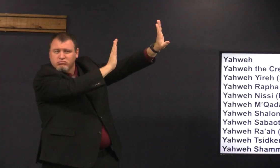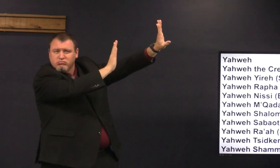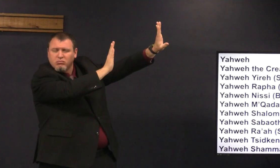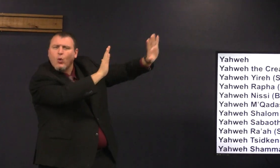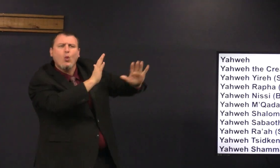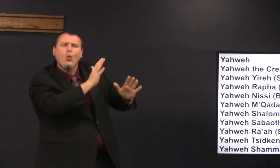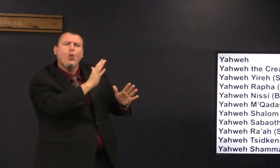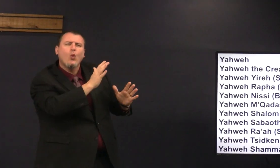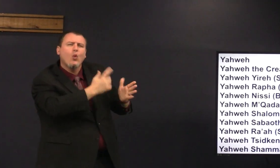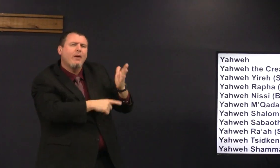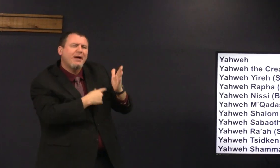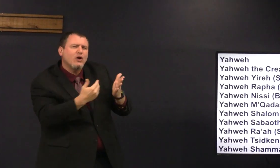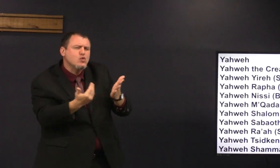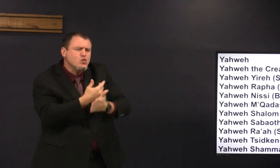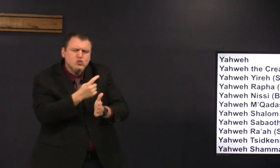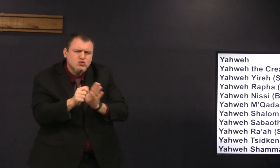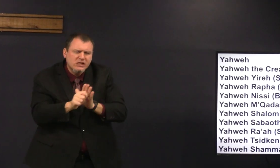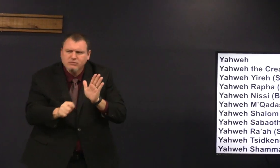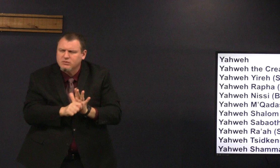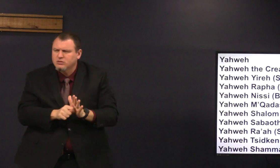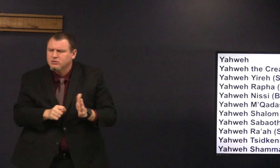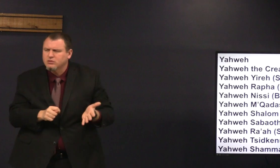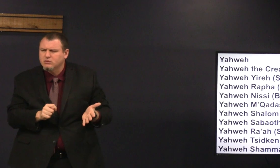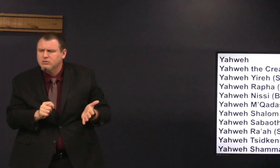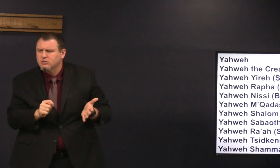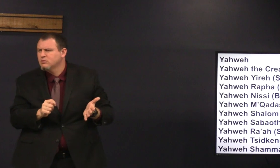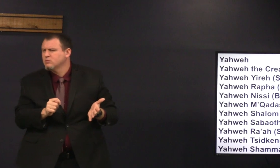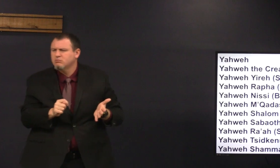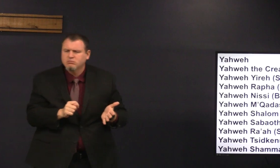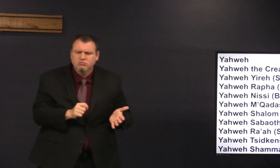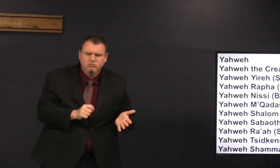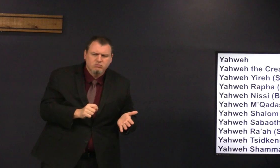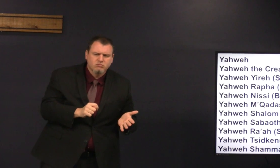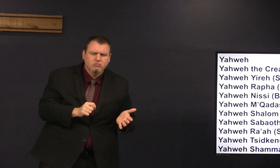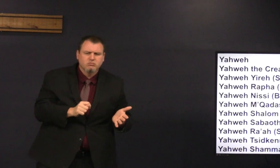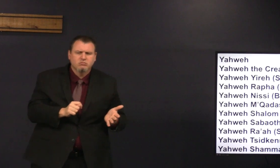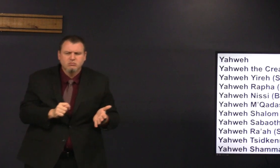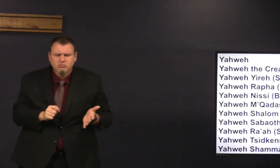God was in the Old Testament so what are the names of God in the New Testament